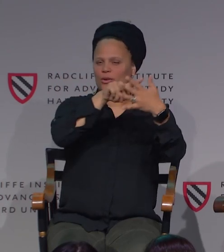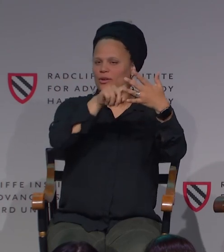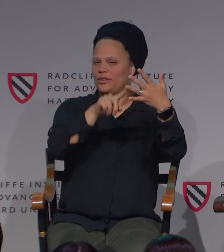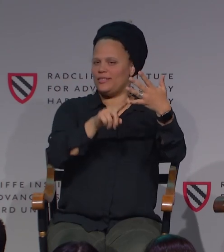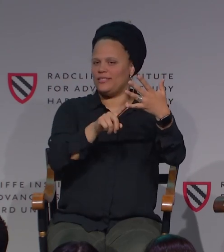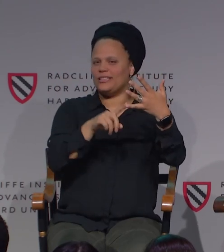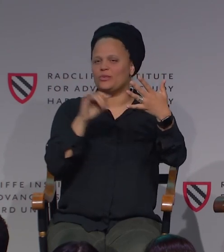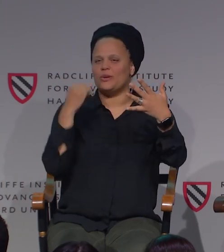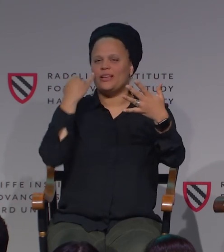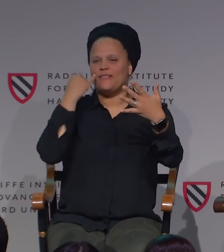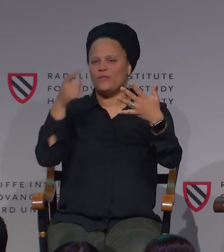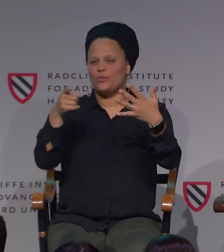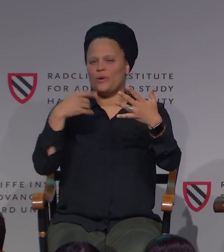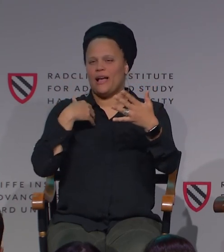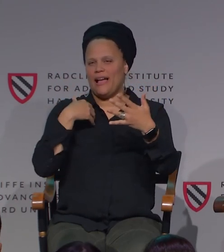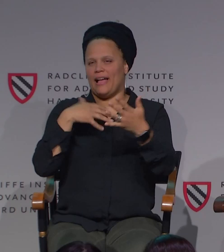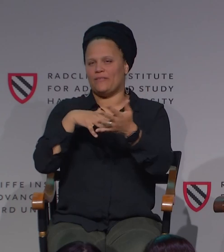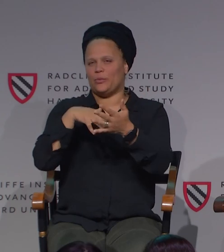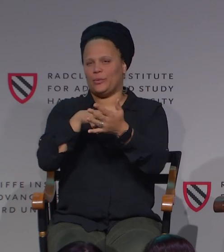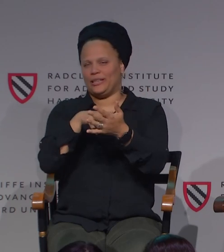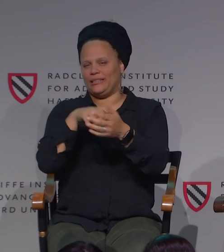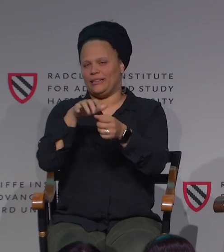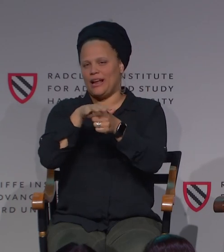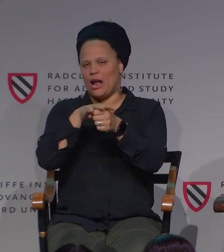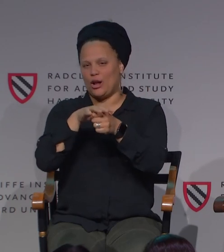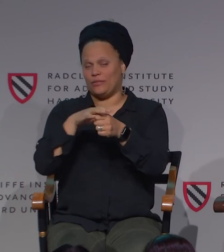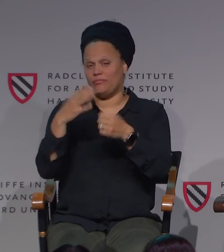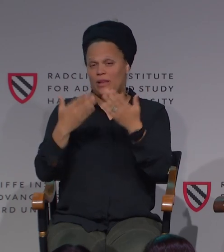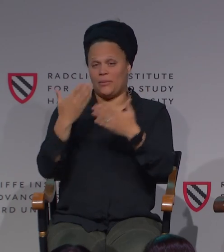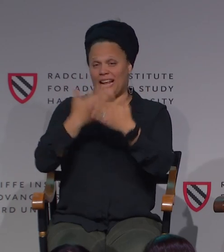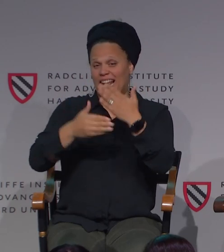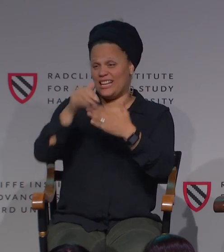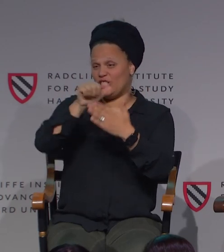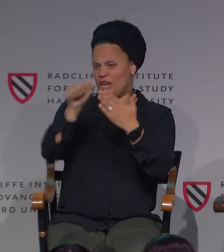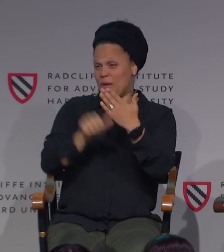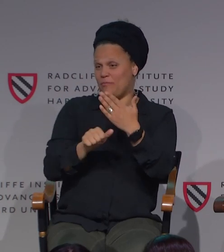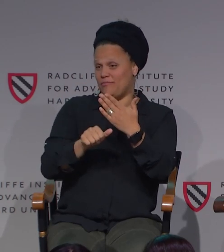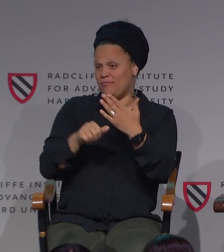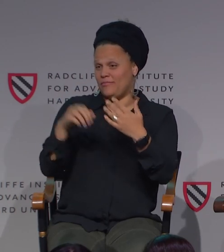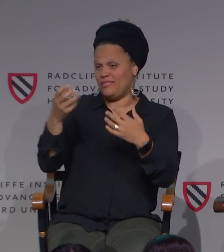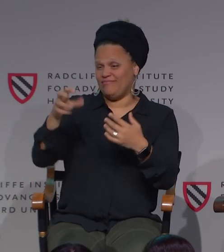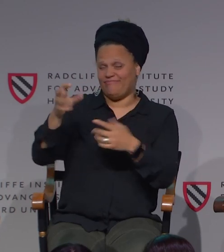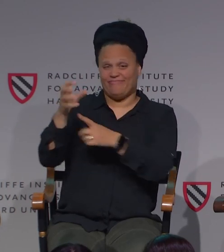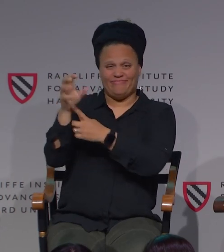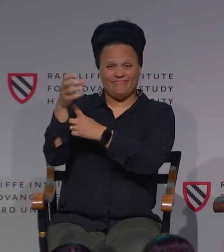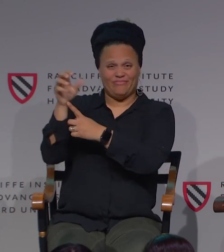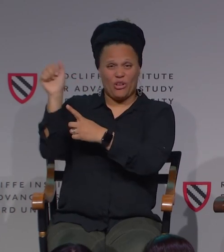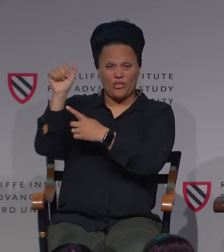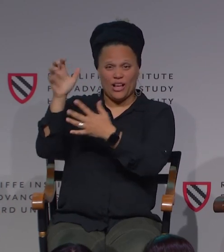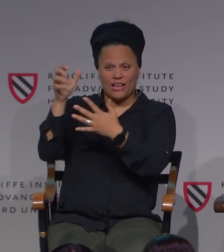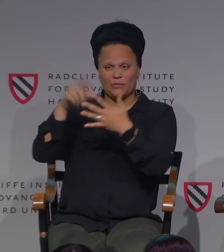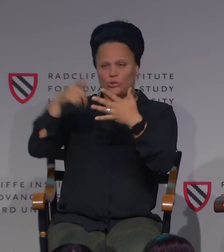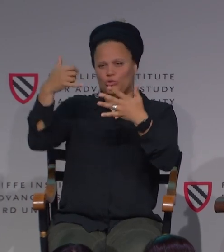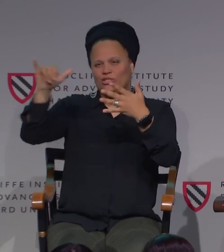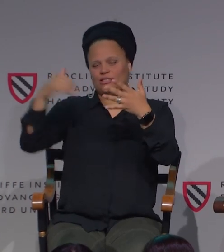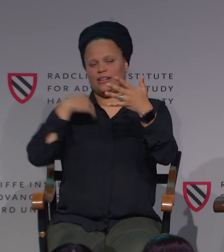As I mentioned, those five fundamental parameters, you can't live without those. So, you can't do it if you don't have the hand shape.